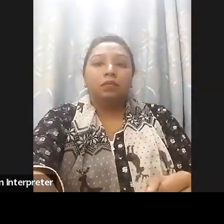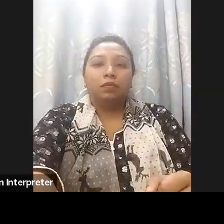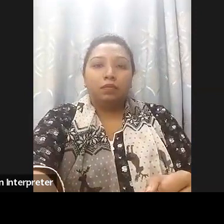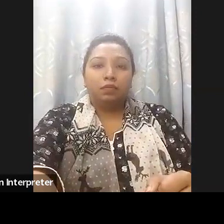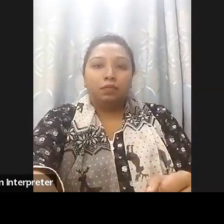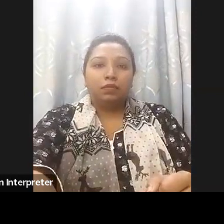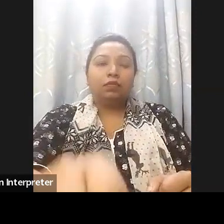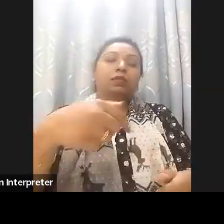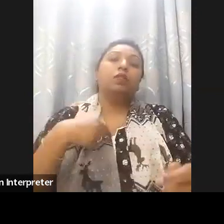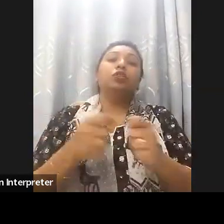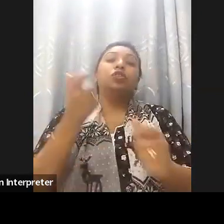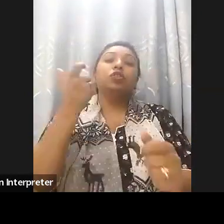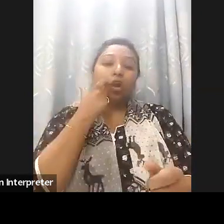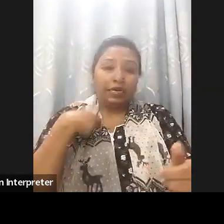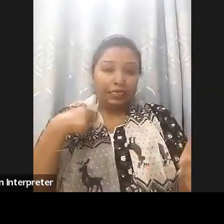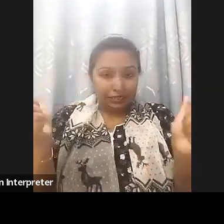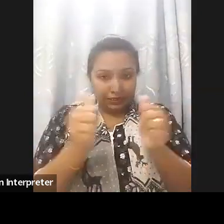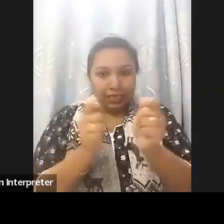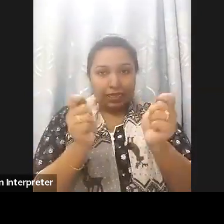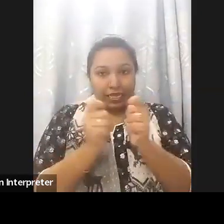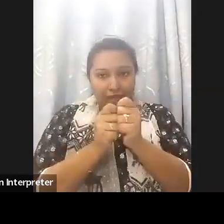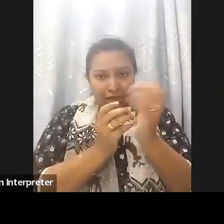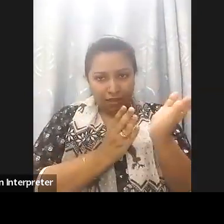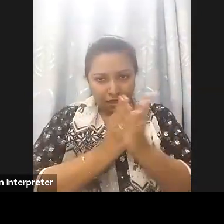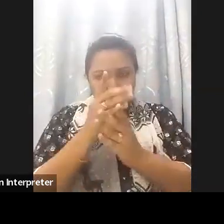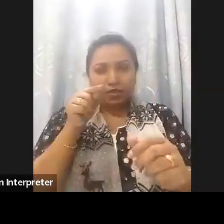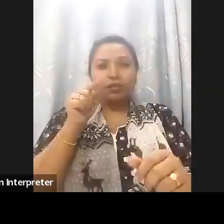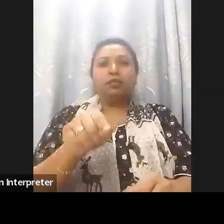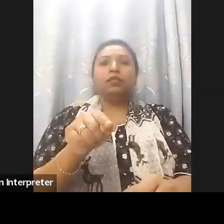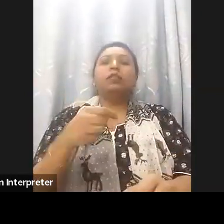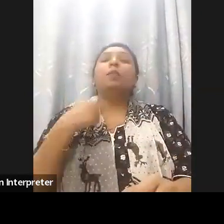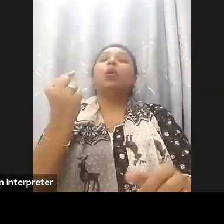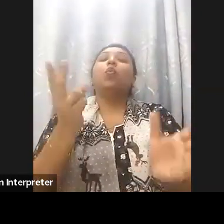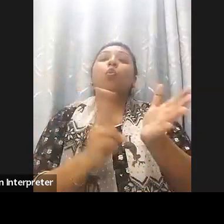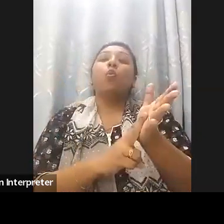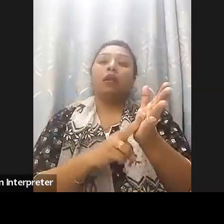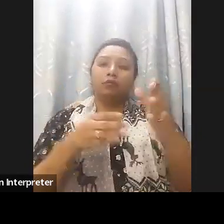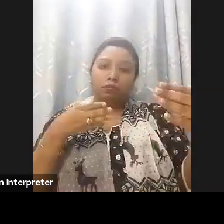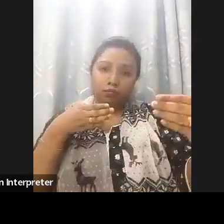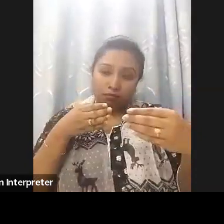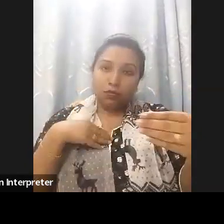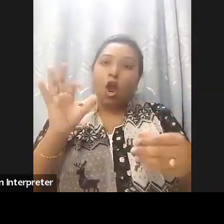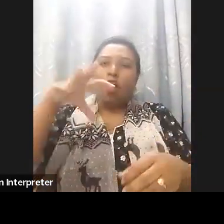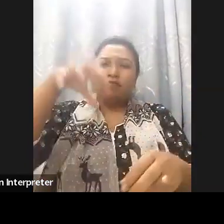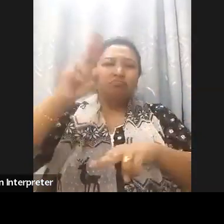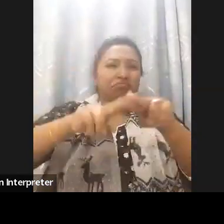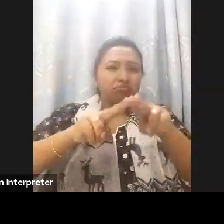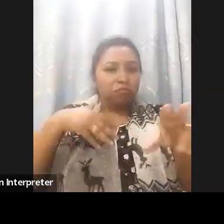governments and the United Nations agencies on developing these tools. The second